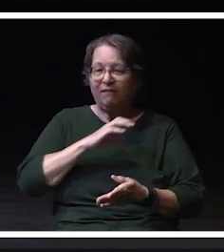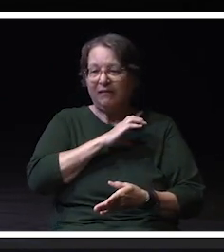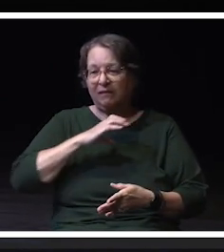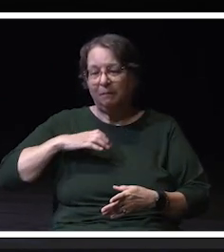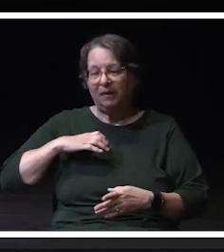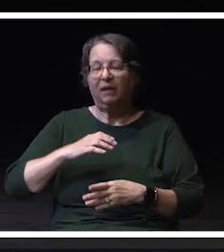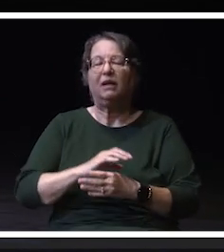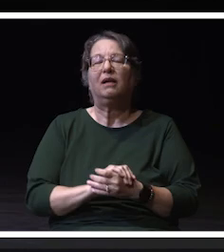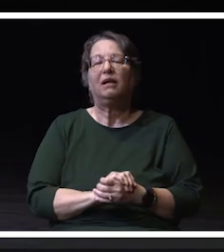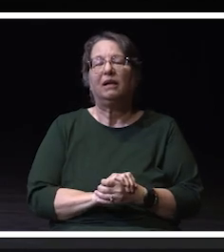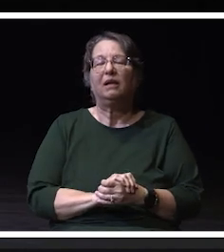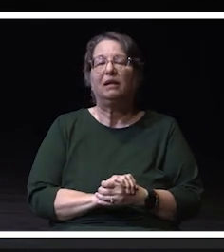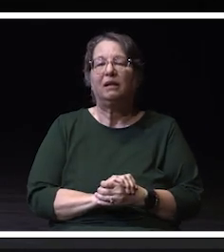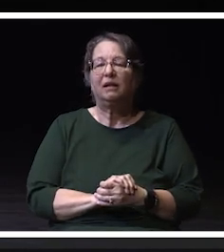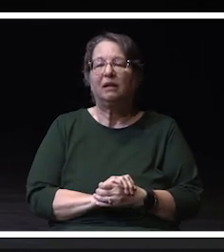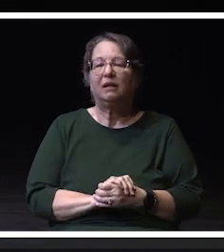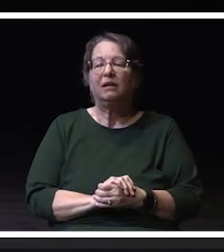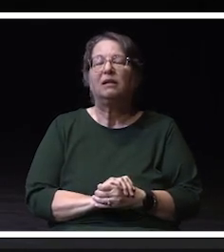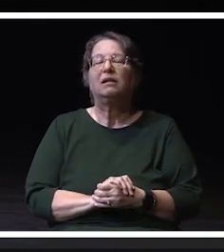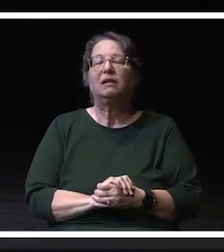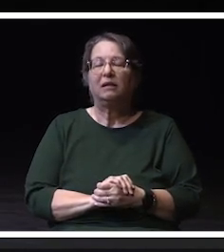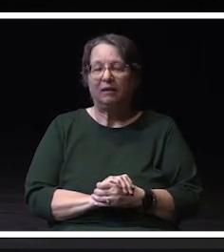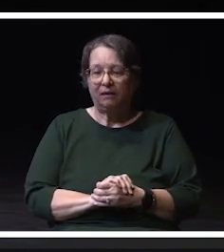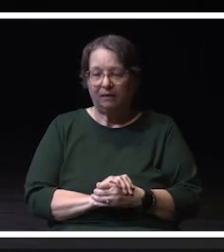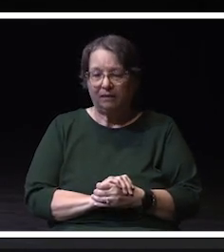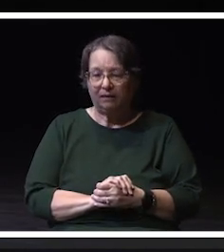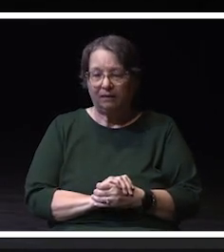Through this committee, I ask each of our shared